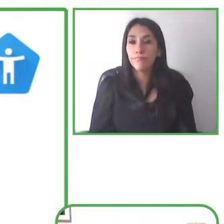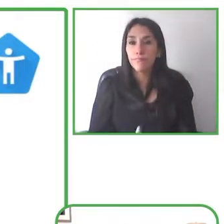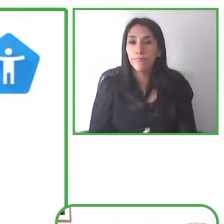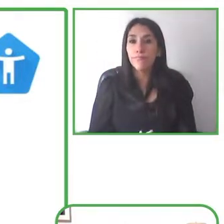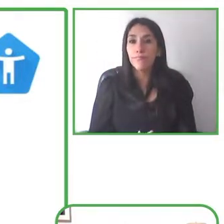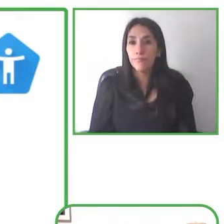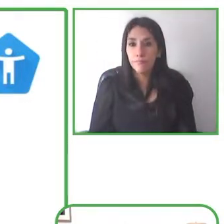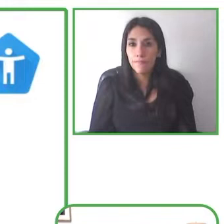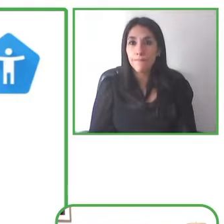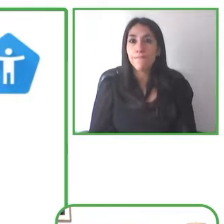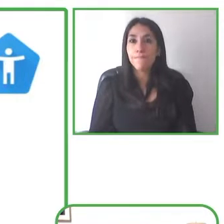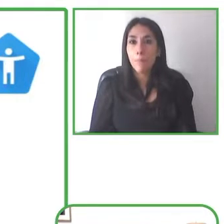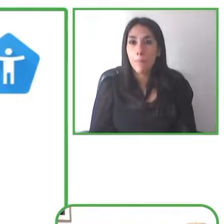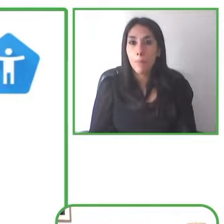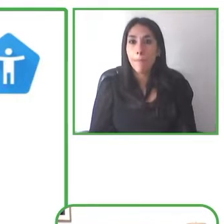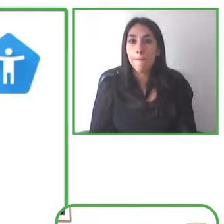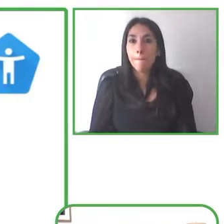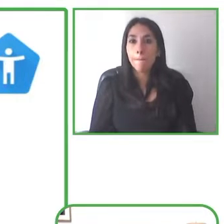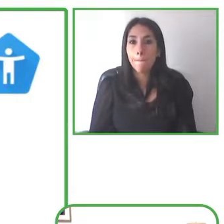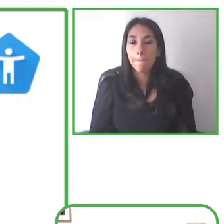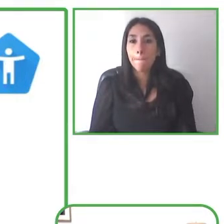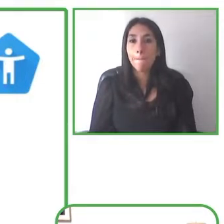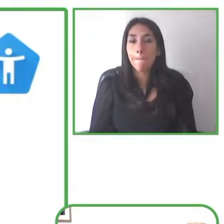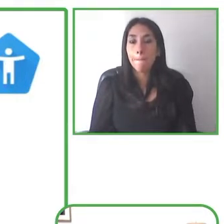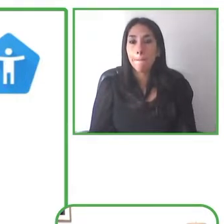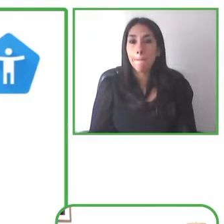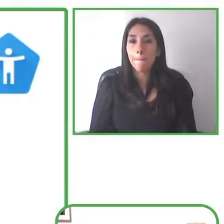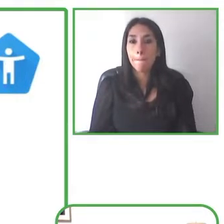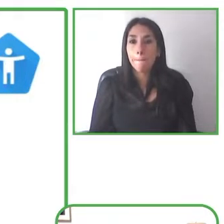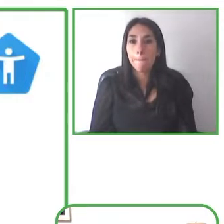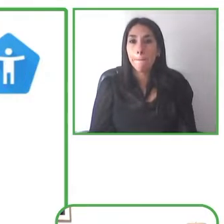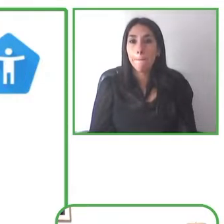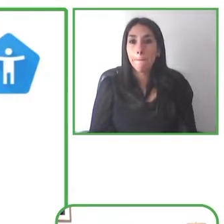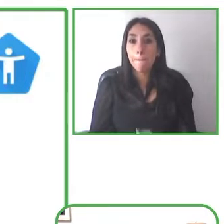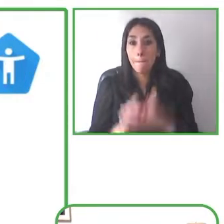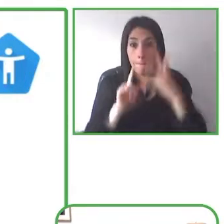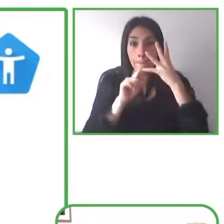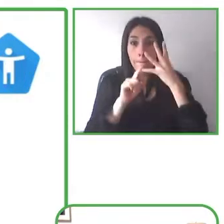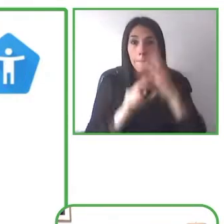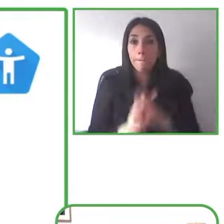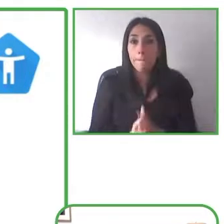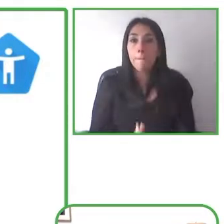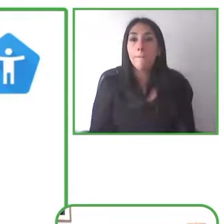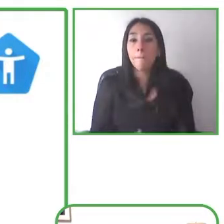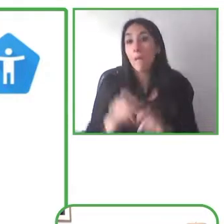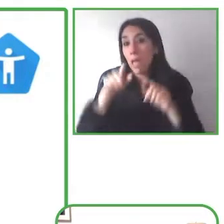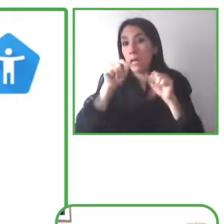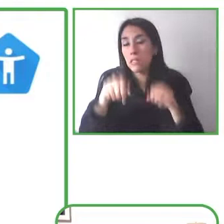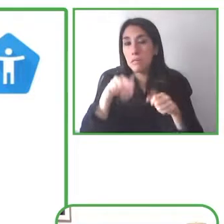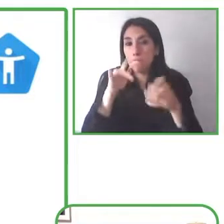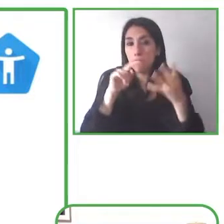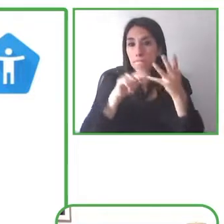and the be my eyes technology to work with the be my eyes volunteers so lots of